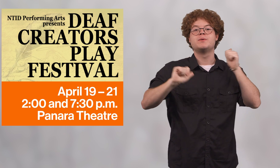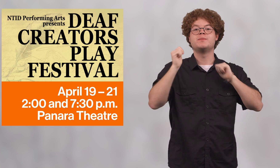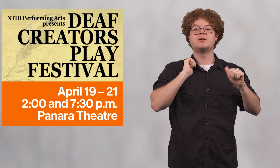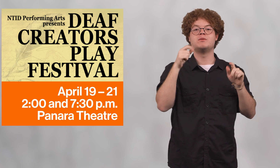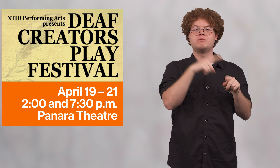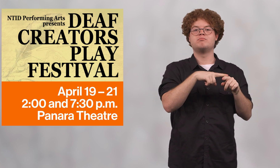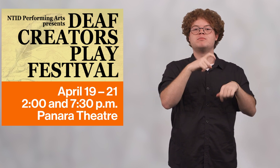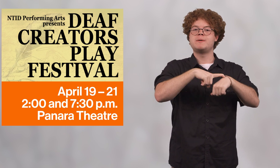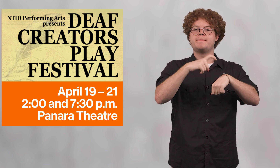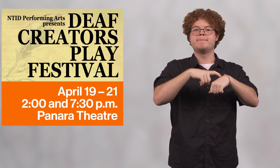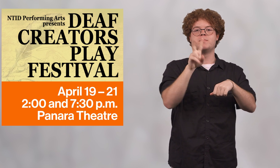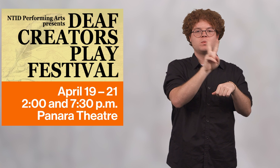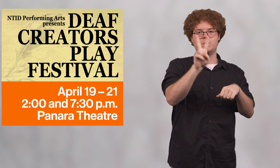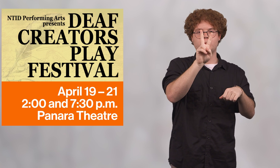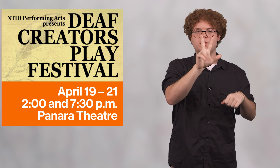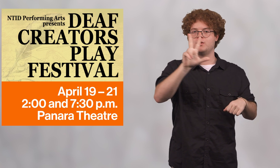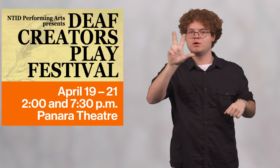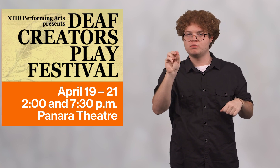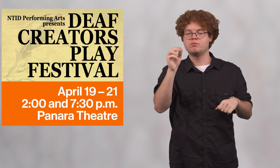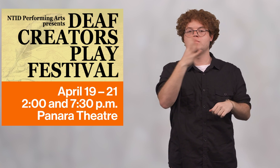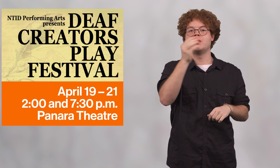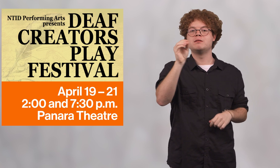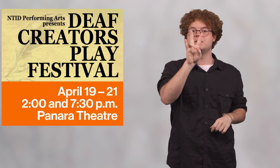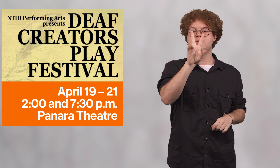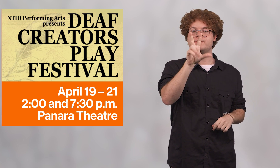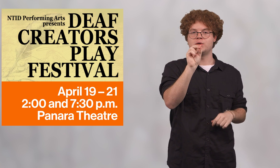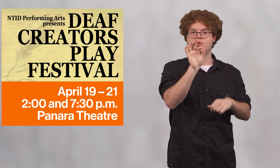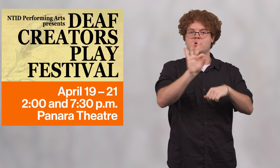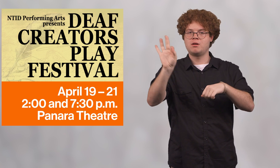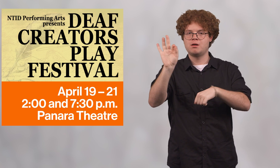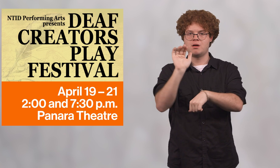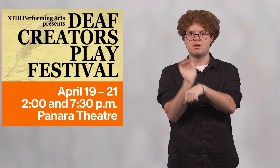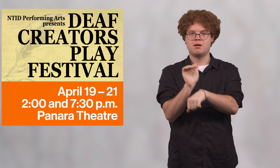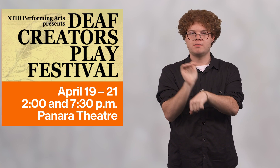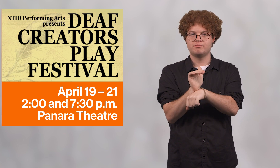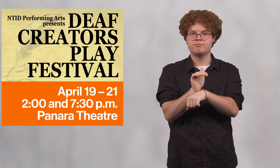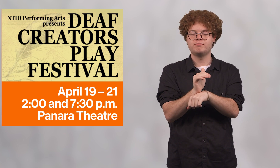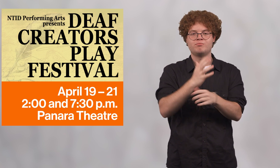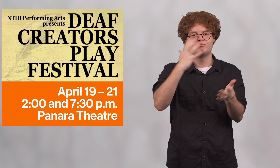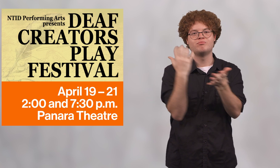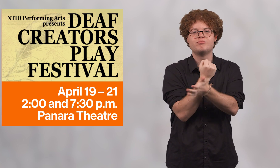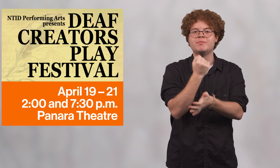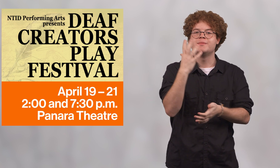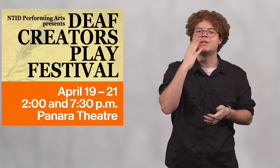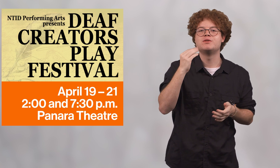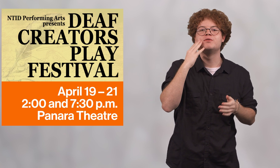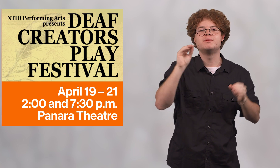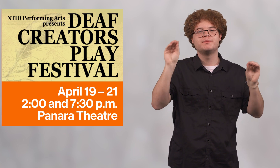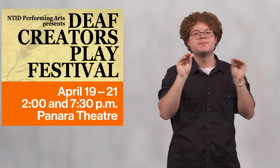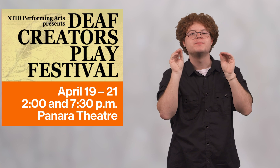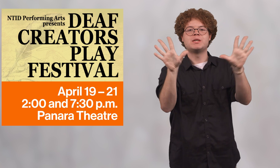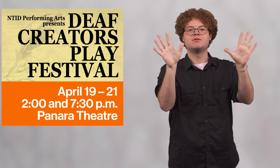Performances are 2 – 3:30 p.m. and 7:30 – 9 p.m.